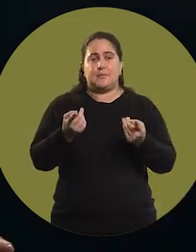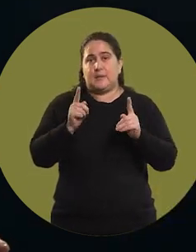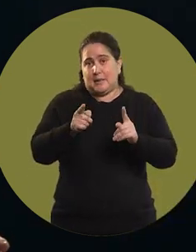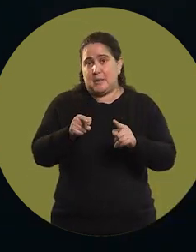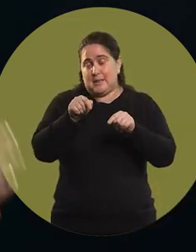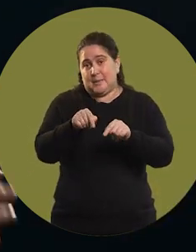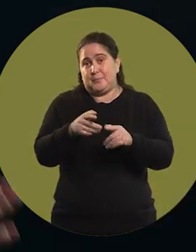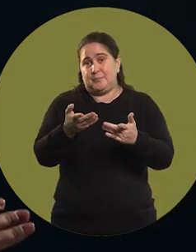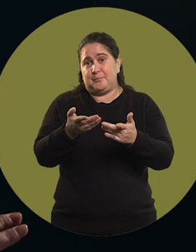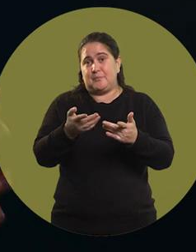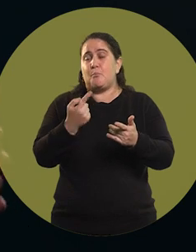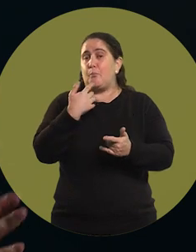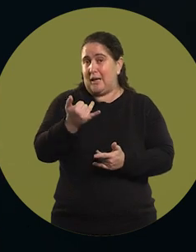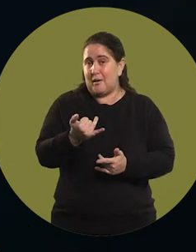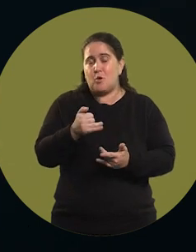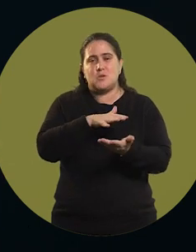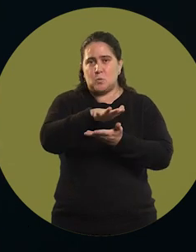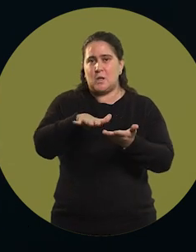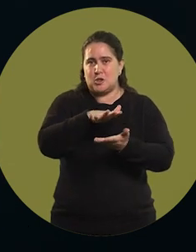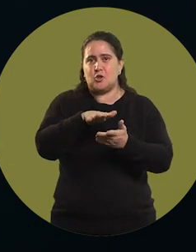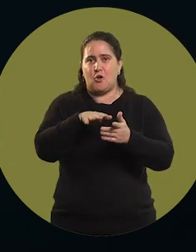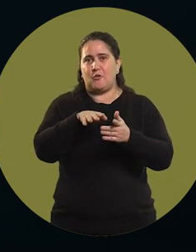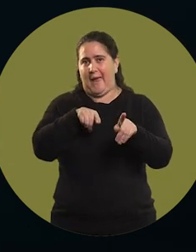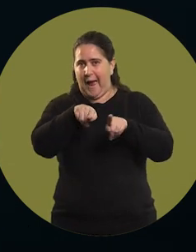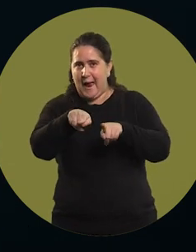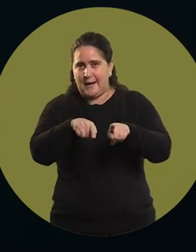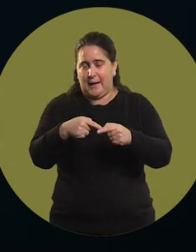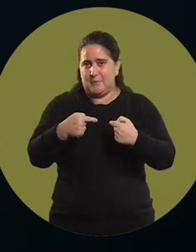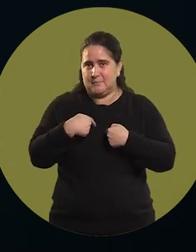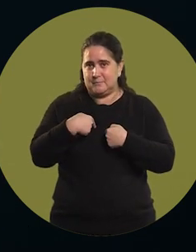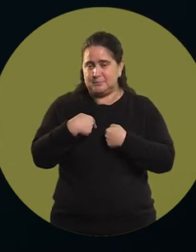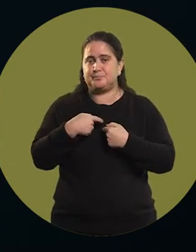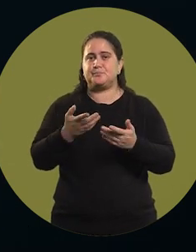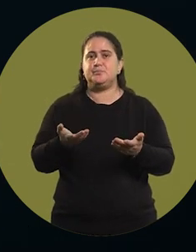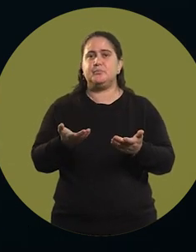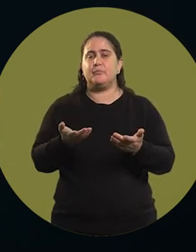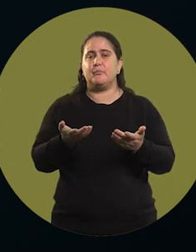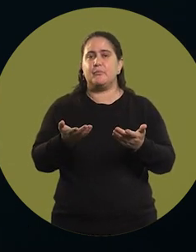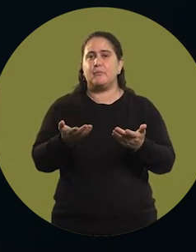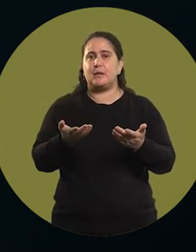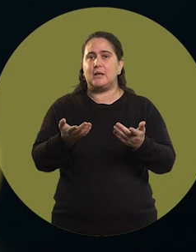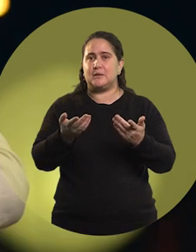Here's an example of a racing situation that happened to me in the Dakar.